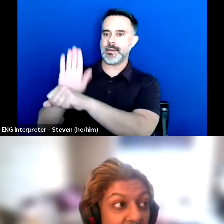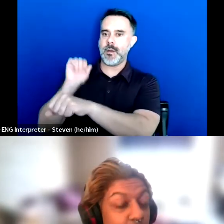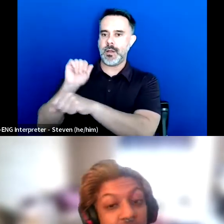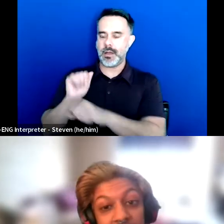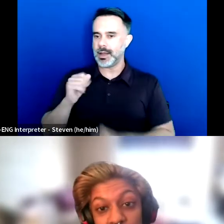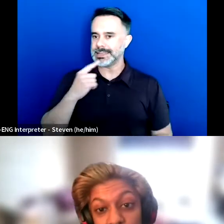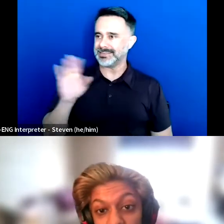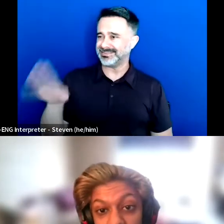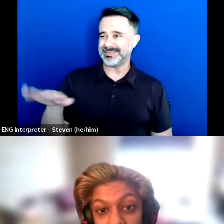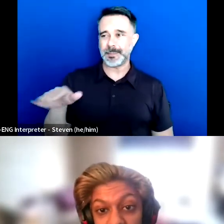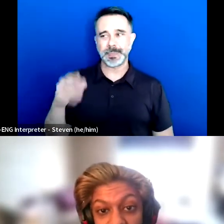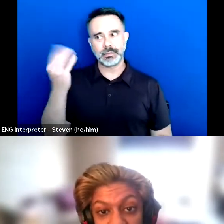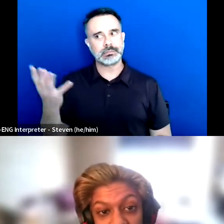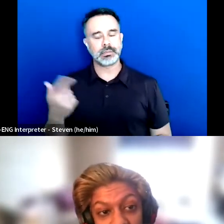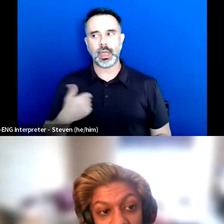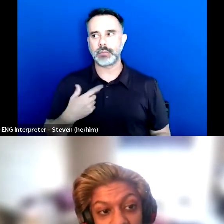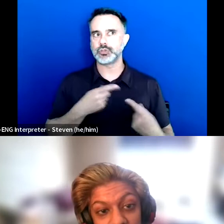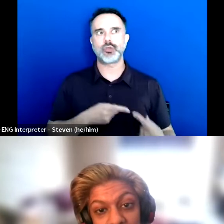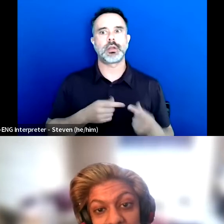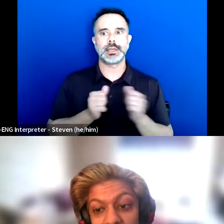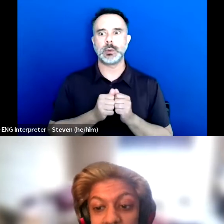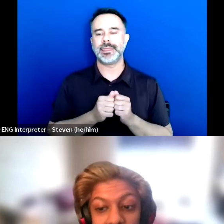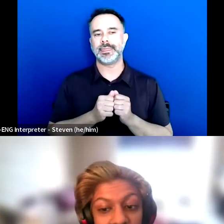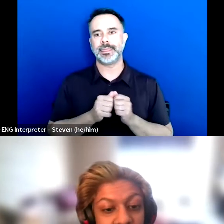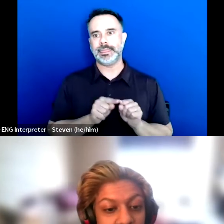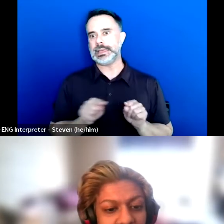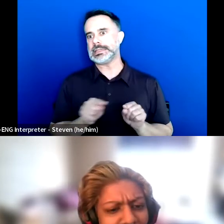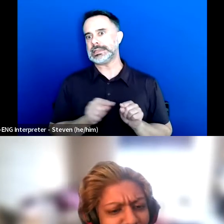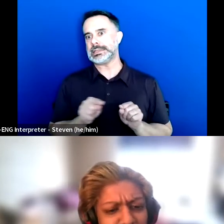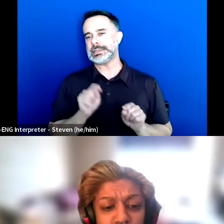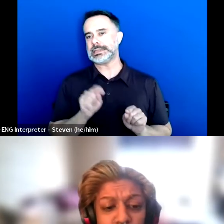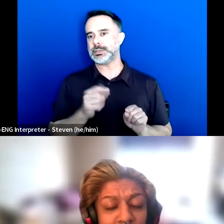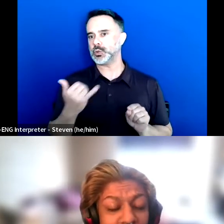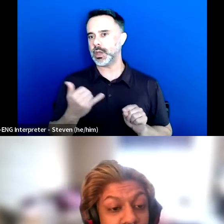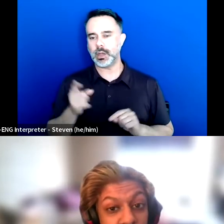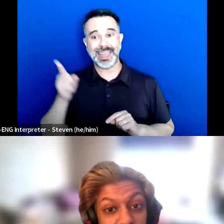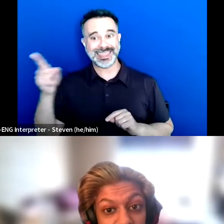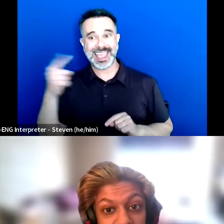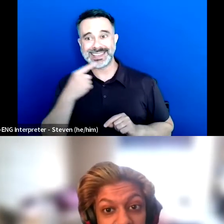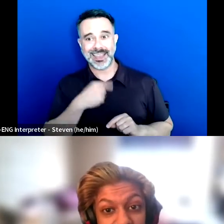I'm really struggling with this today. And having them be like hey, you don't have to do this.